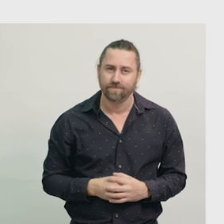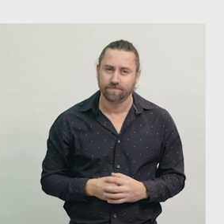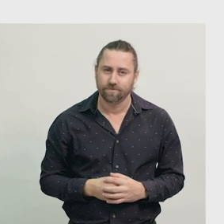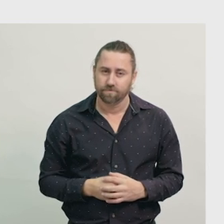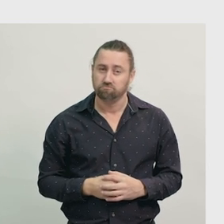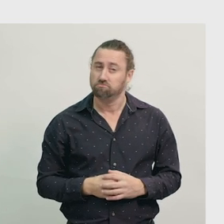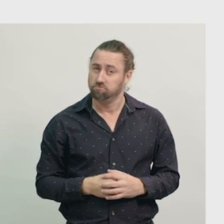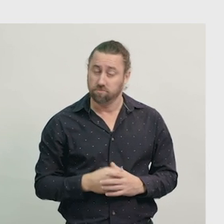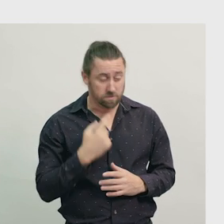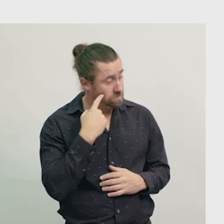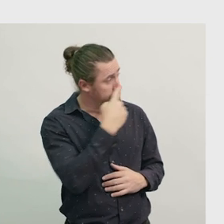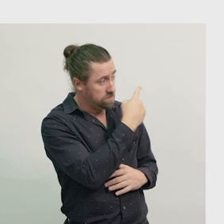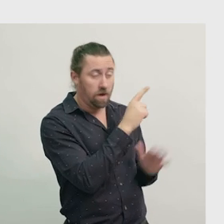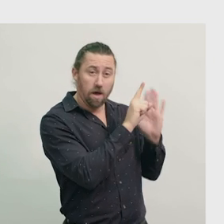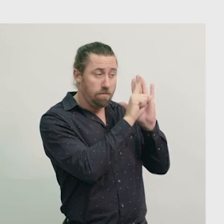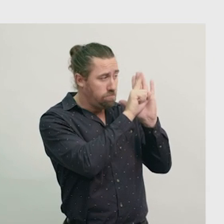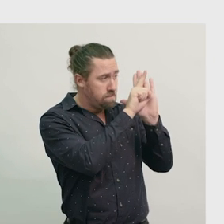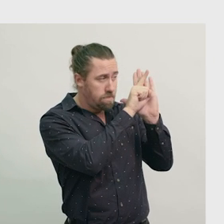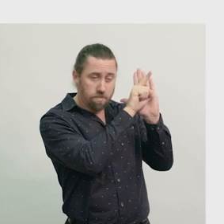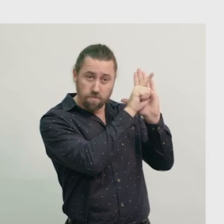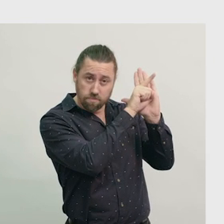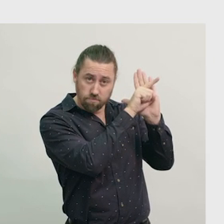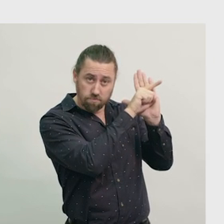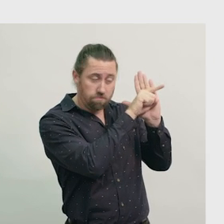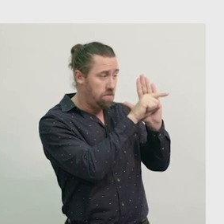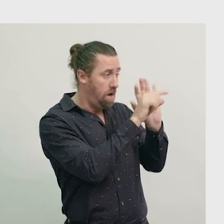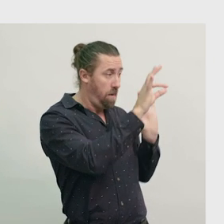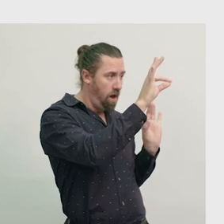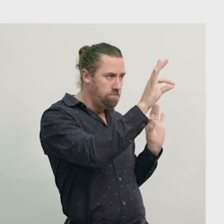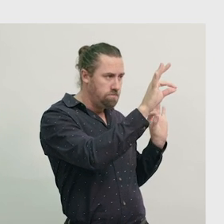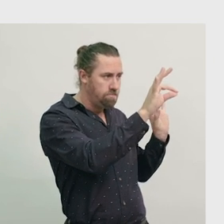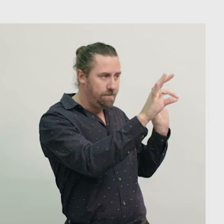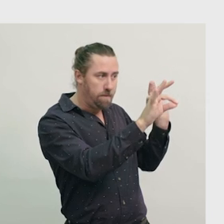When the hands of an analogue move, they always go in the same direction: